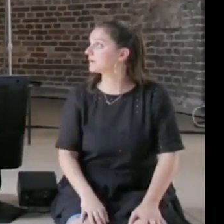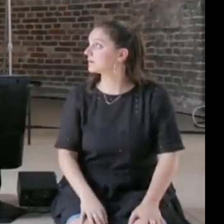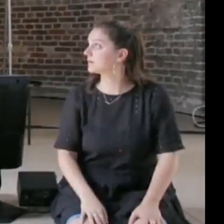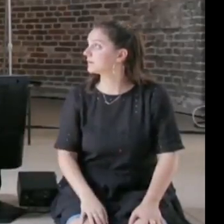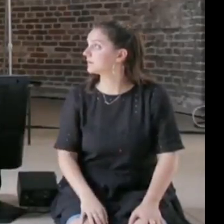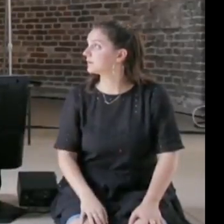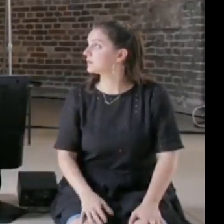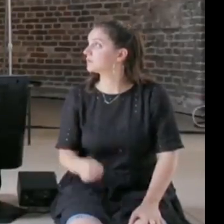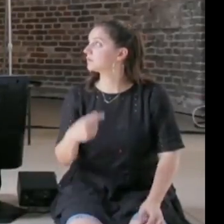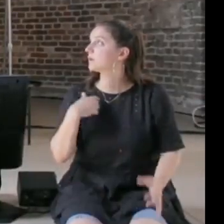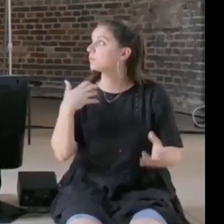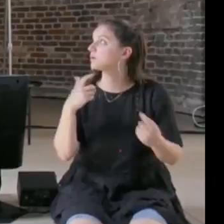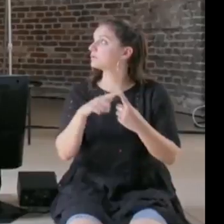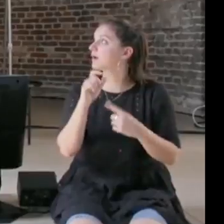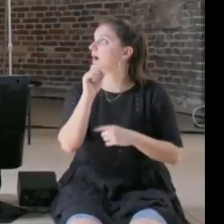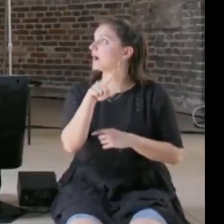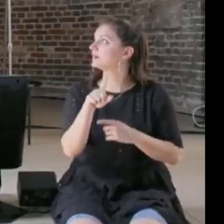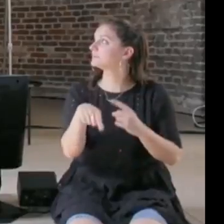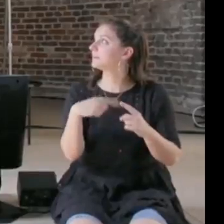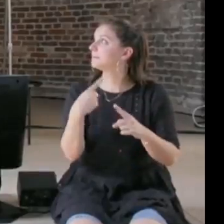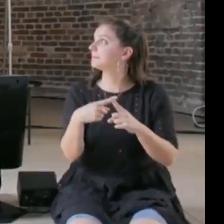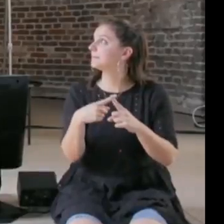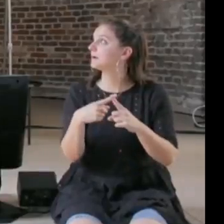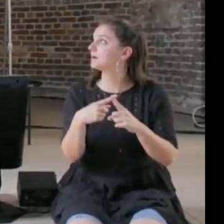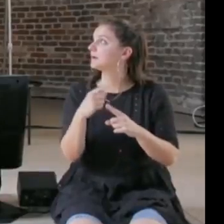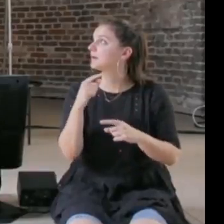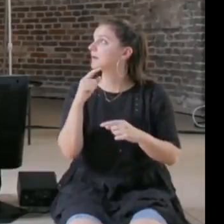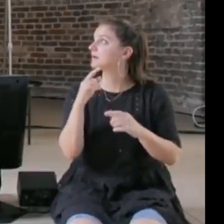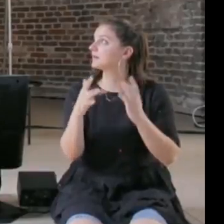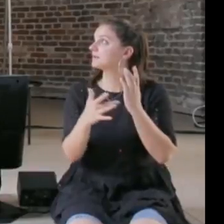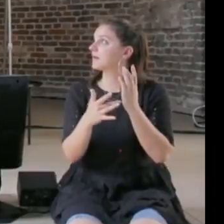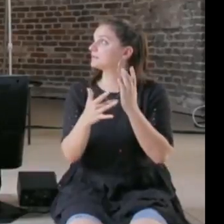Okay so I wanted to ask about the, when we talk about technology we talk about progress